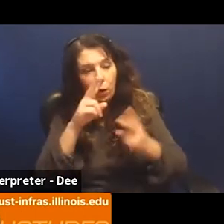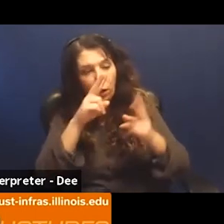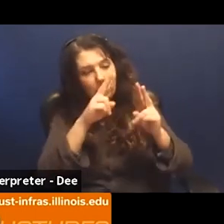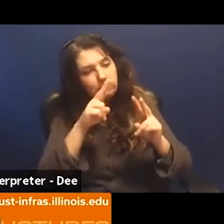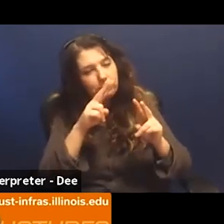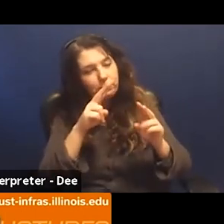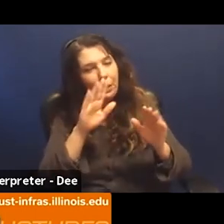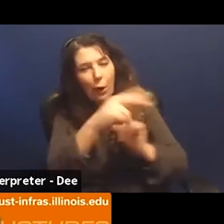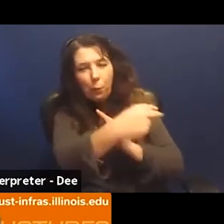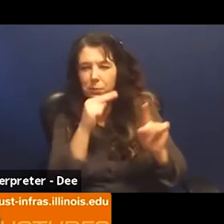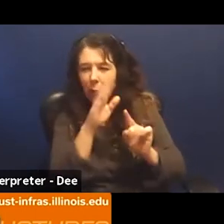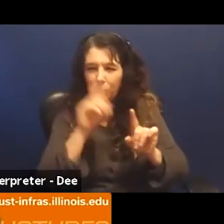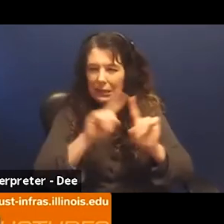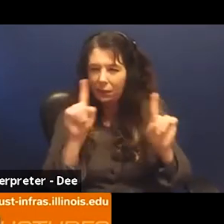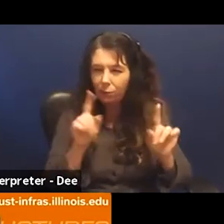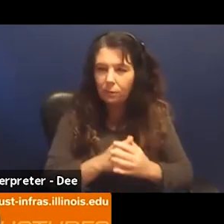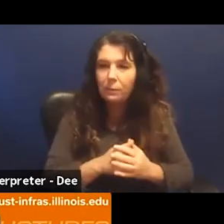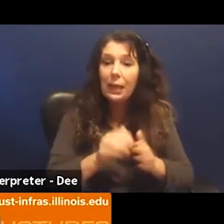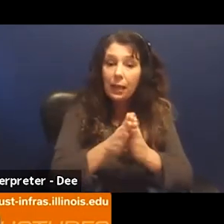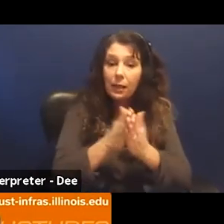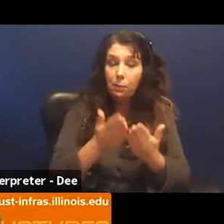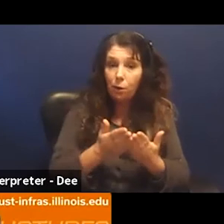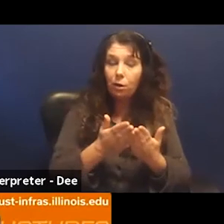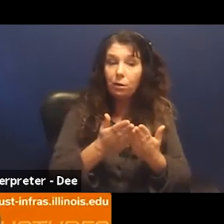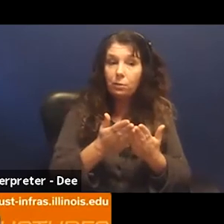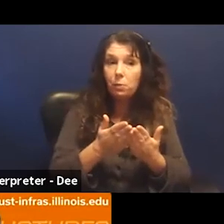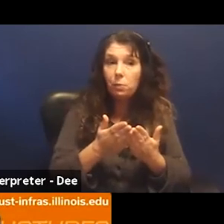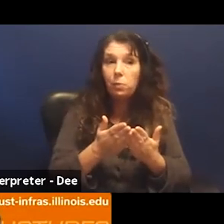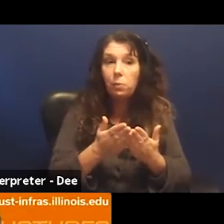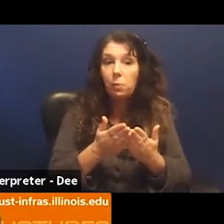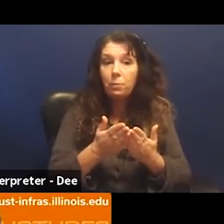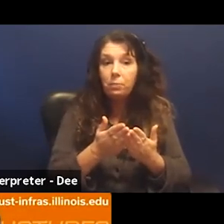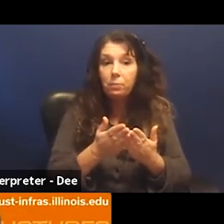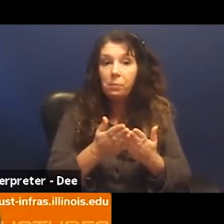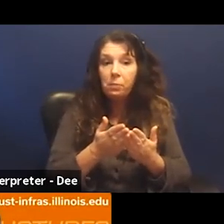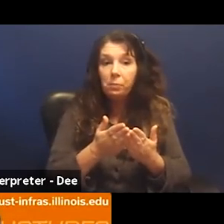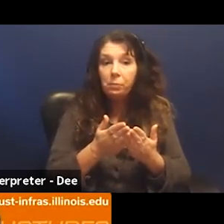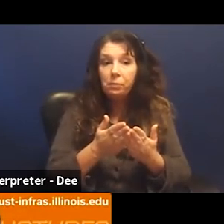was alluding to in the book we talked about, for example how